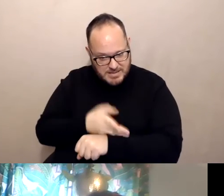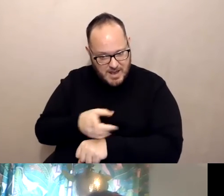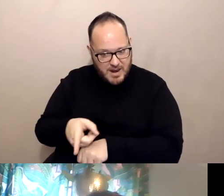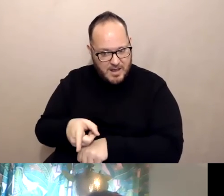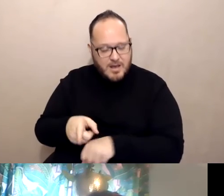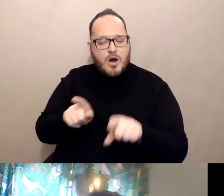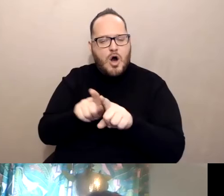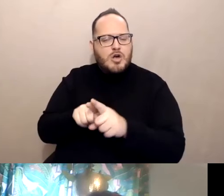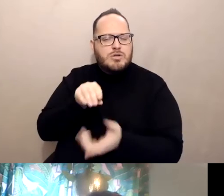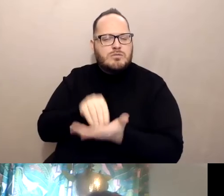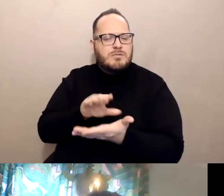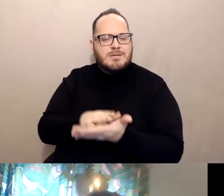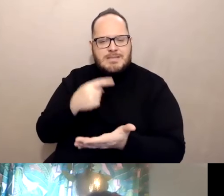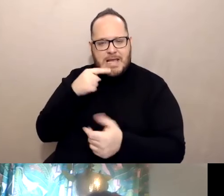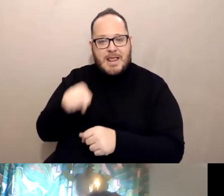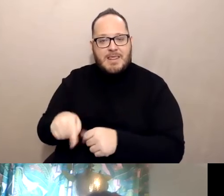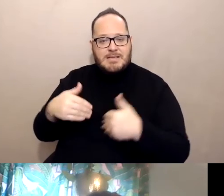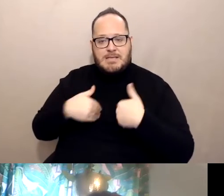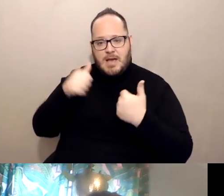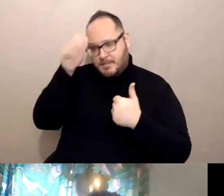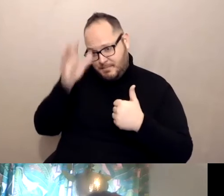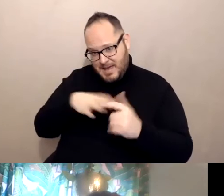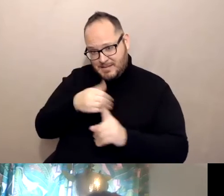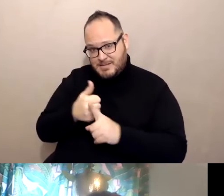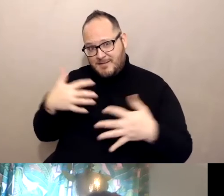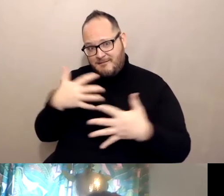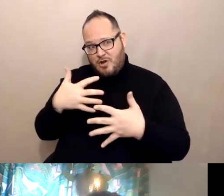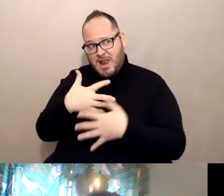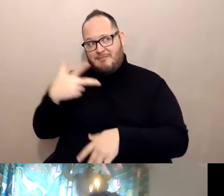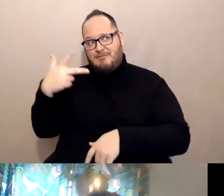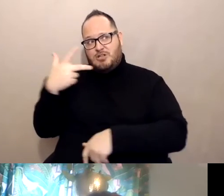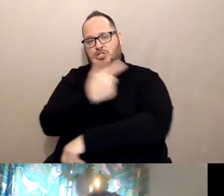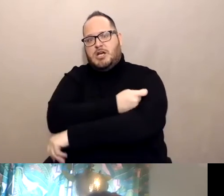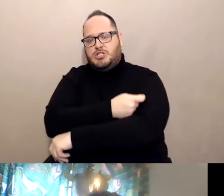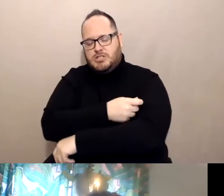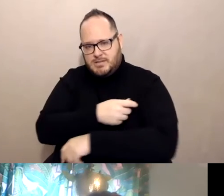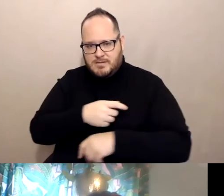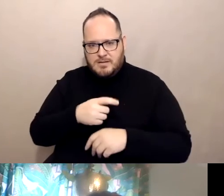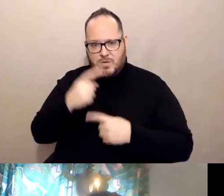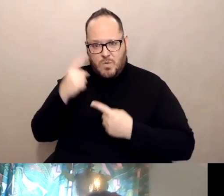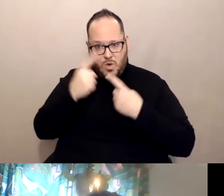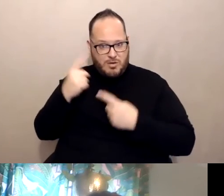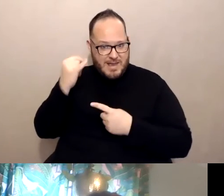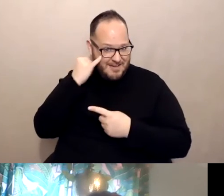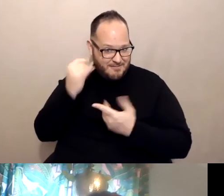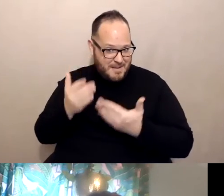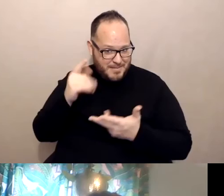this young man is also afraid of injections. And so he is wondering if the Johnson and Johnson one shot